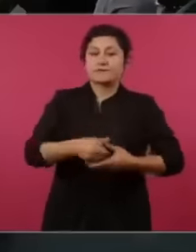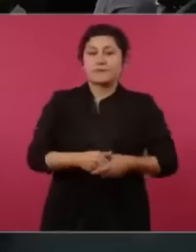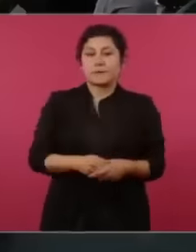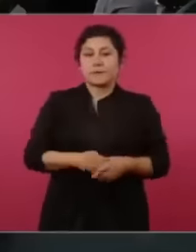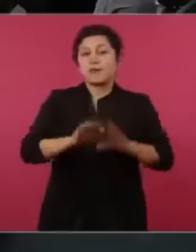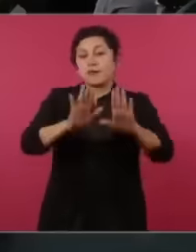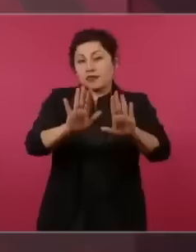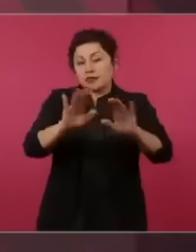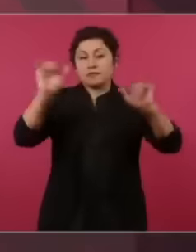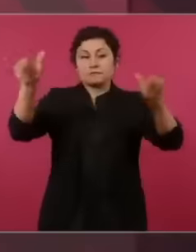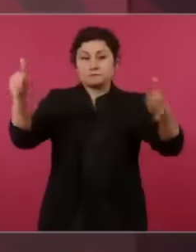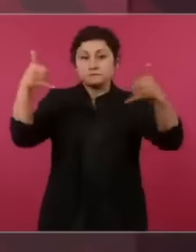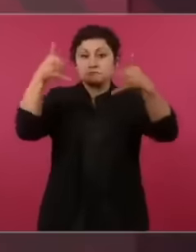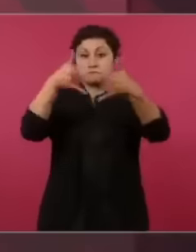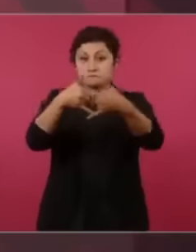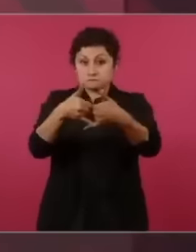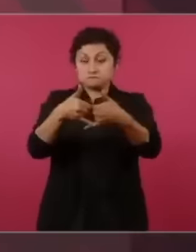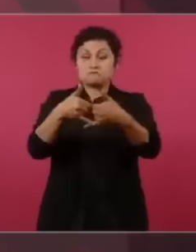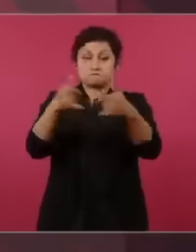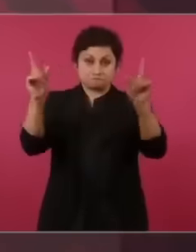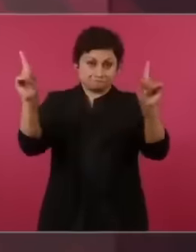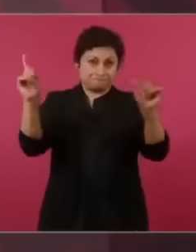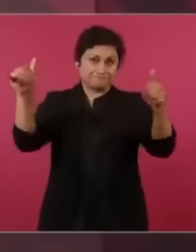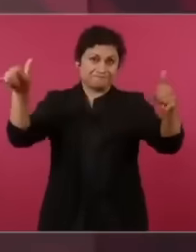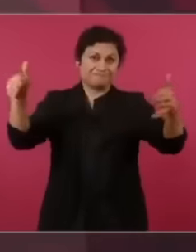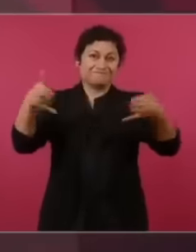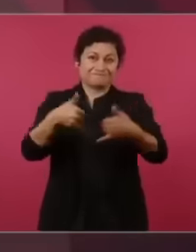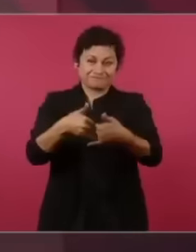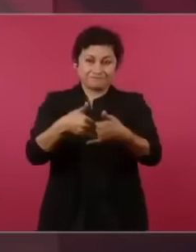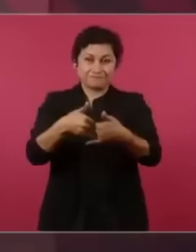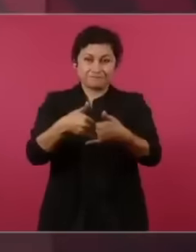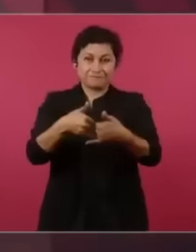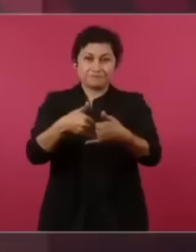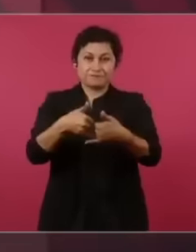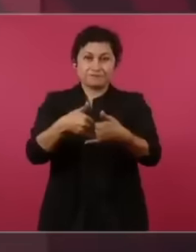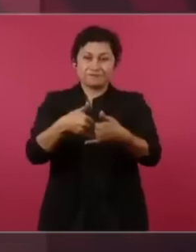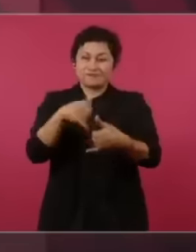the phone, I think Fox was there,